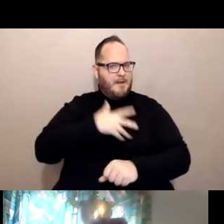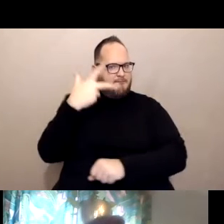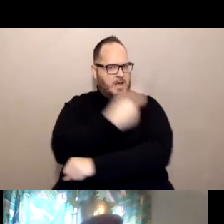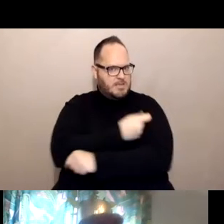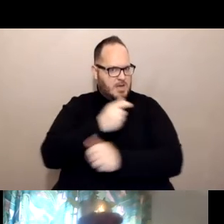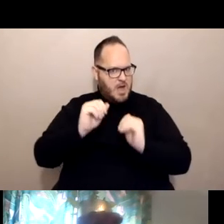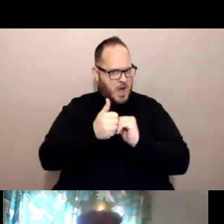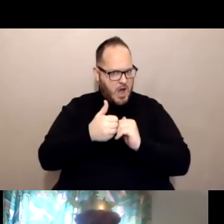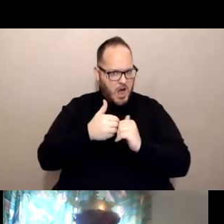as of March the 15th.